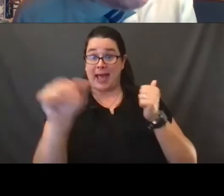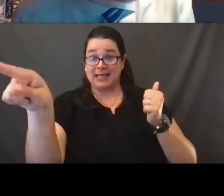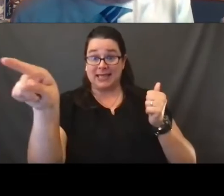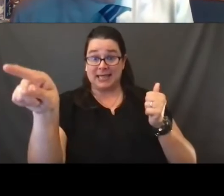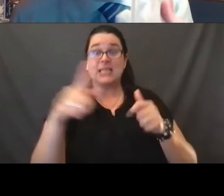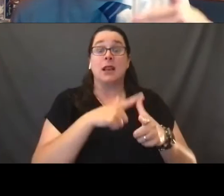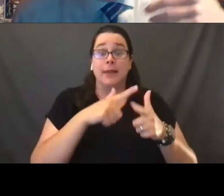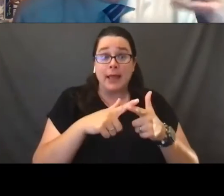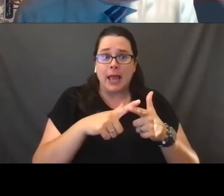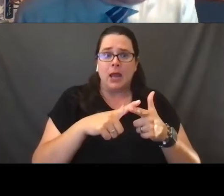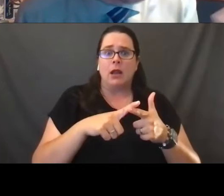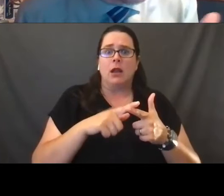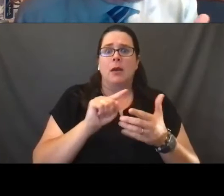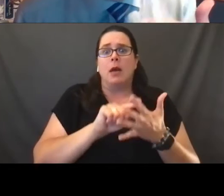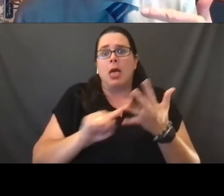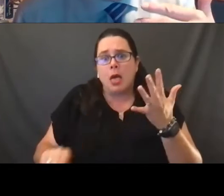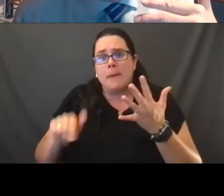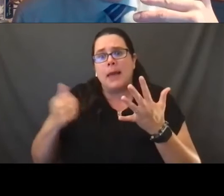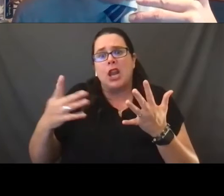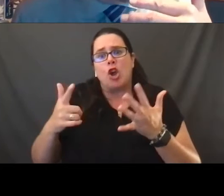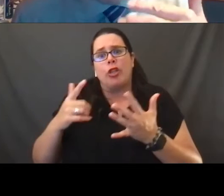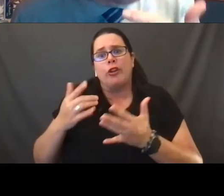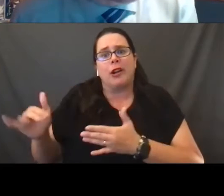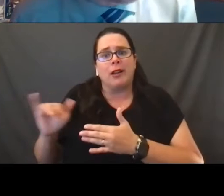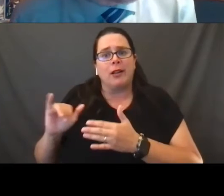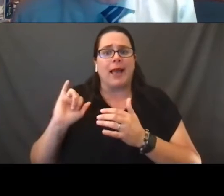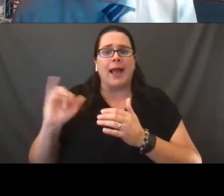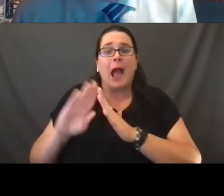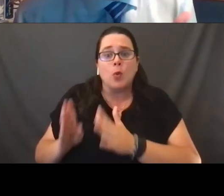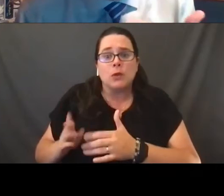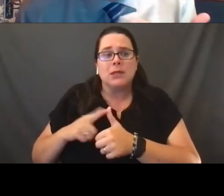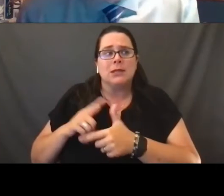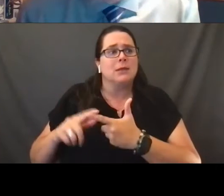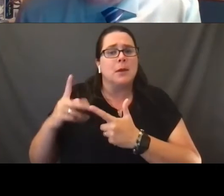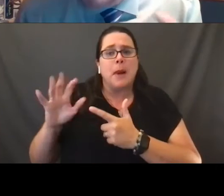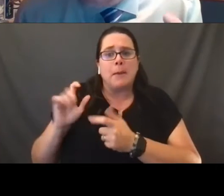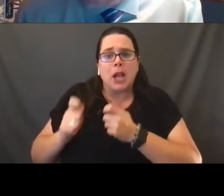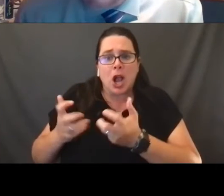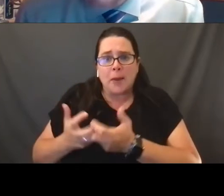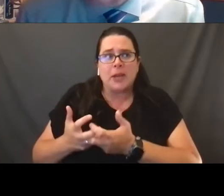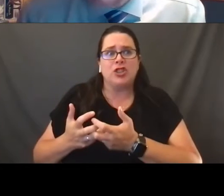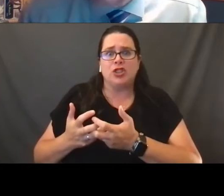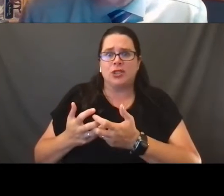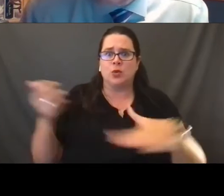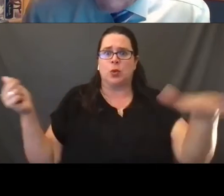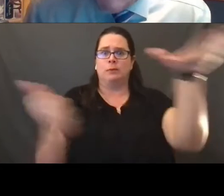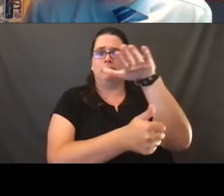involving, for example, housing and public accommodations and even financial issues,